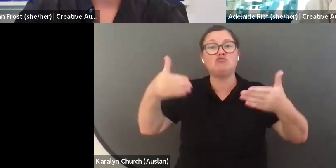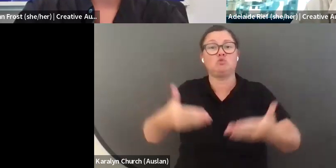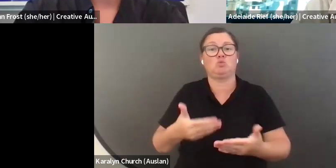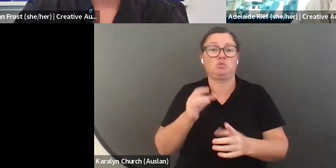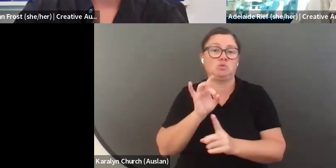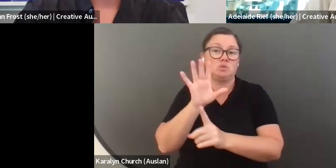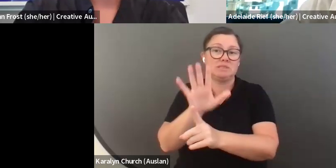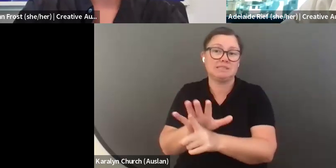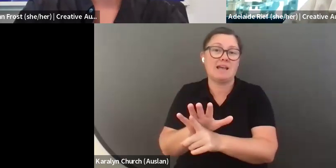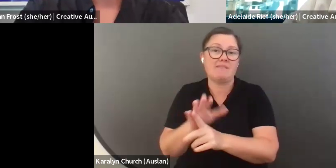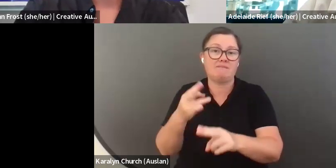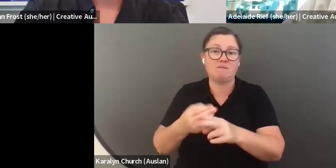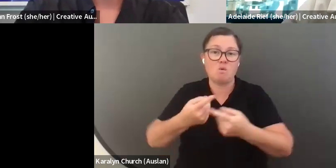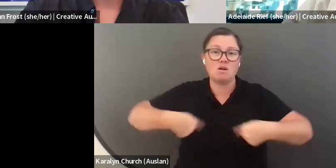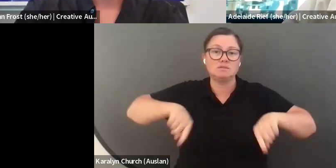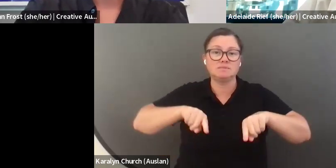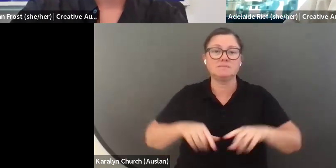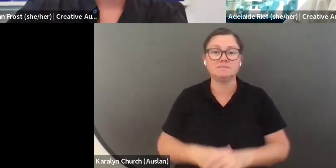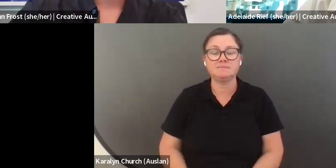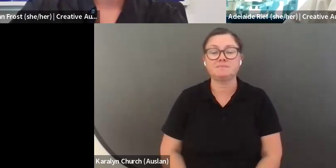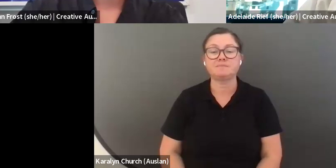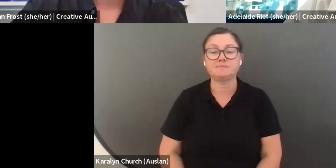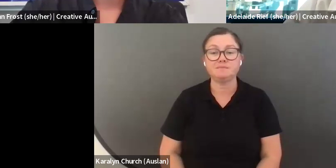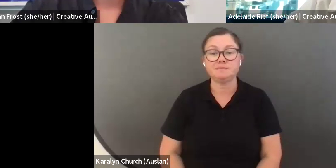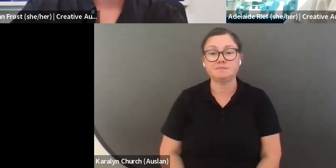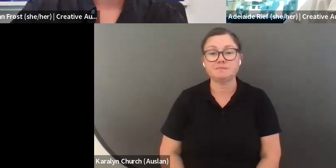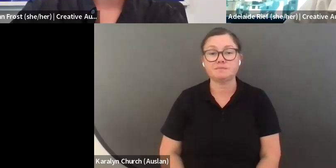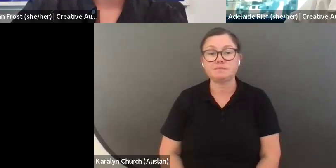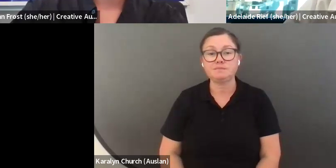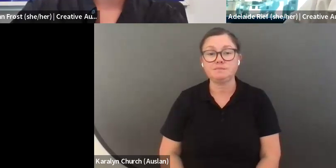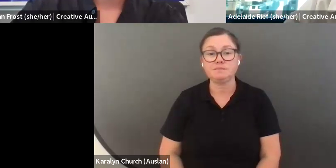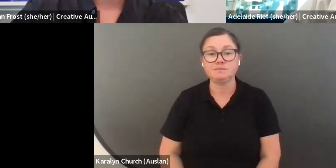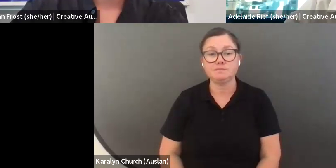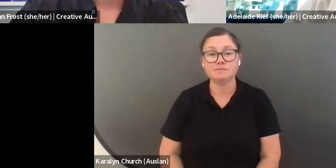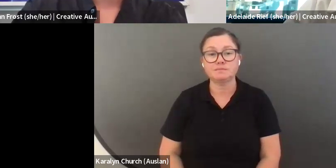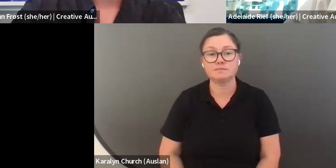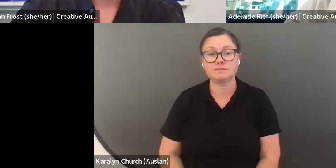not everyone's cup of tea. Please take it as an opportunity to introduce yourselves to